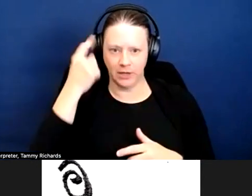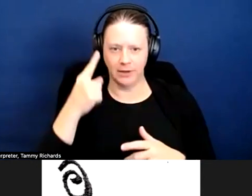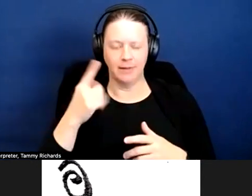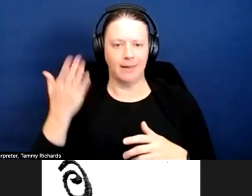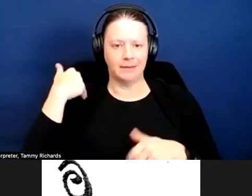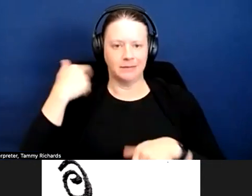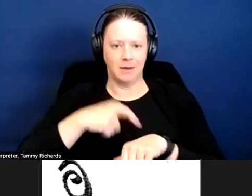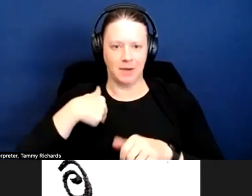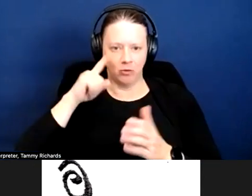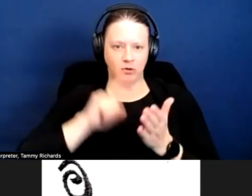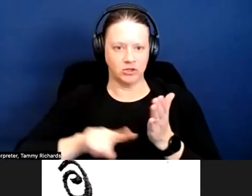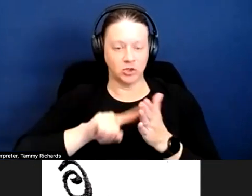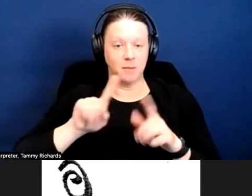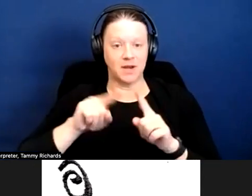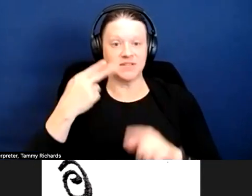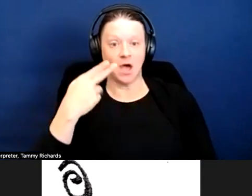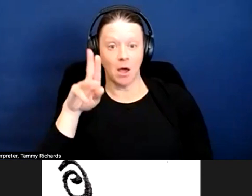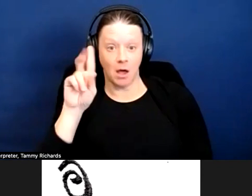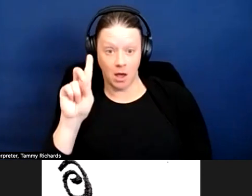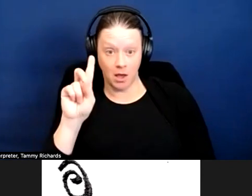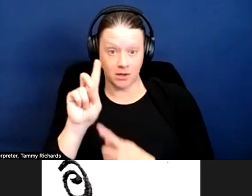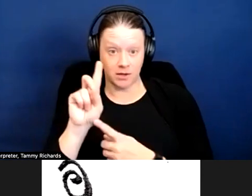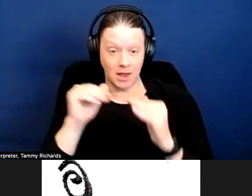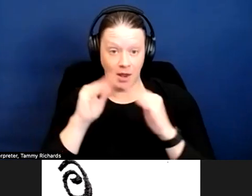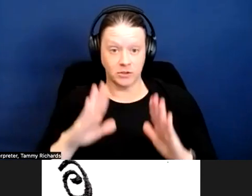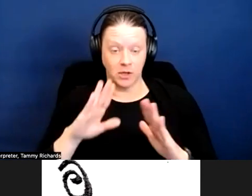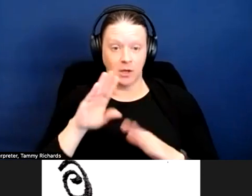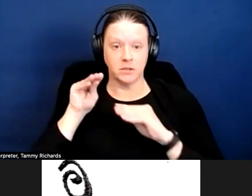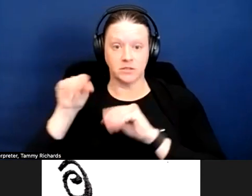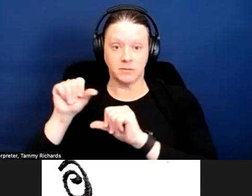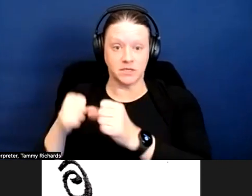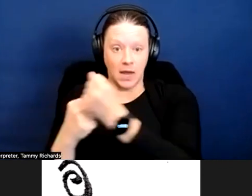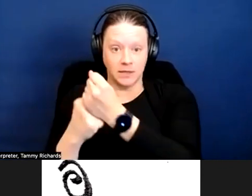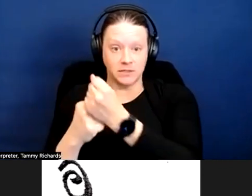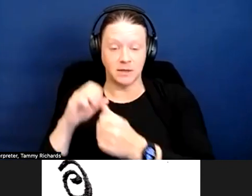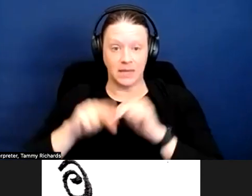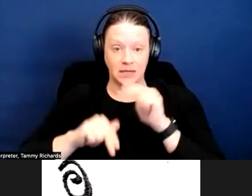But if it's HUD housing, like a subsidized building that's operated by a housing authority